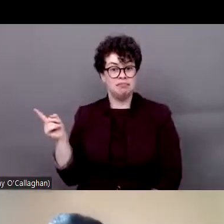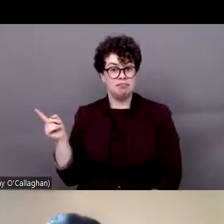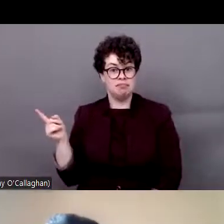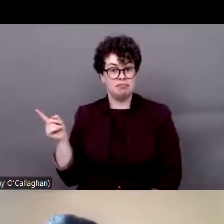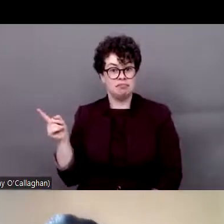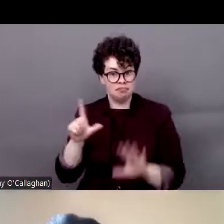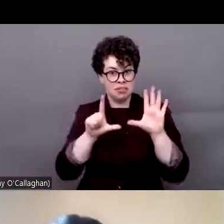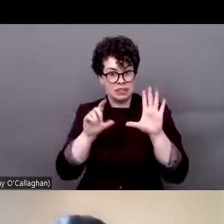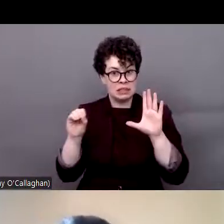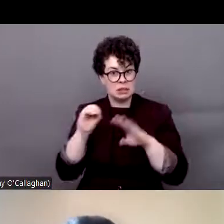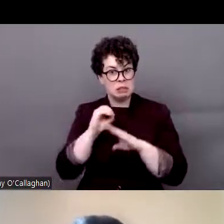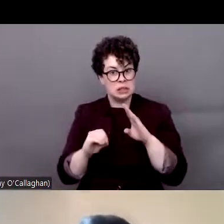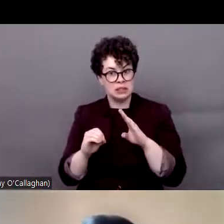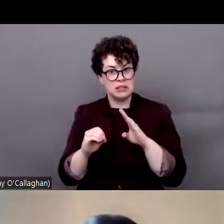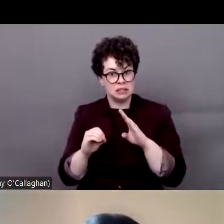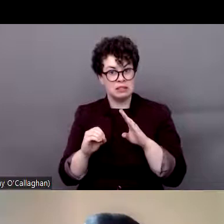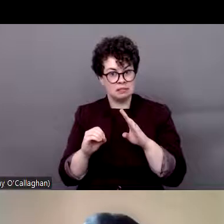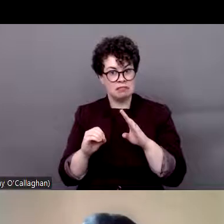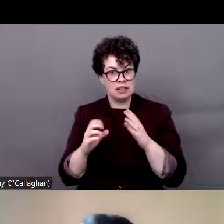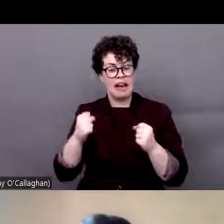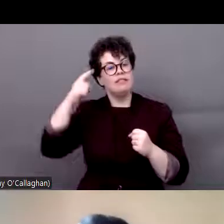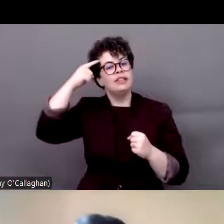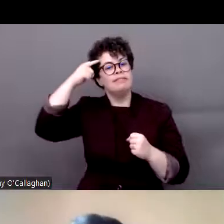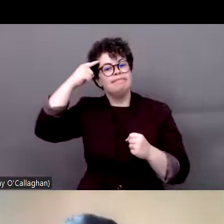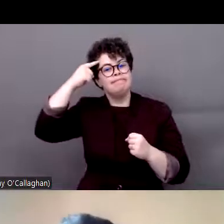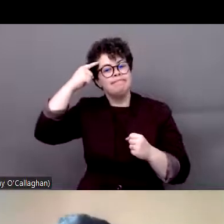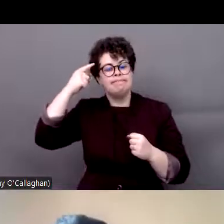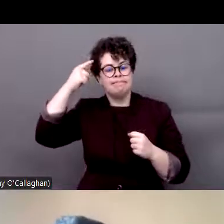inmates in Brazil, they have intellectual disabilities.